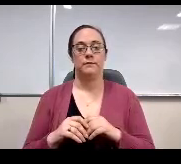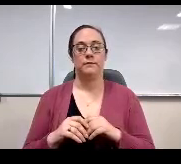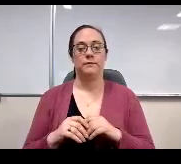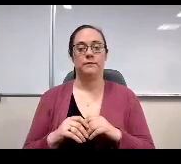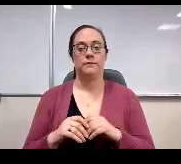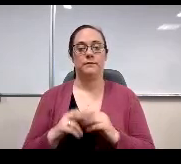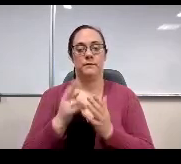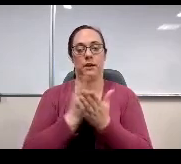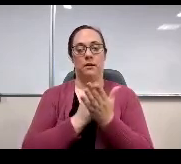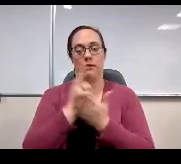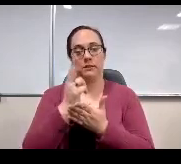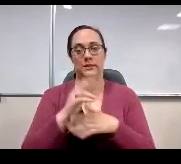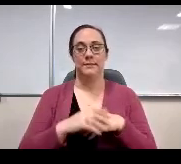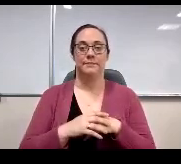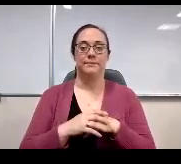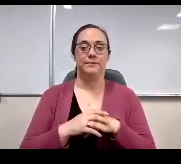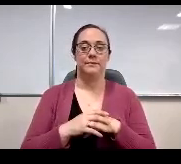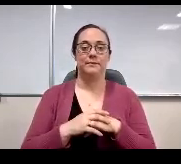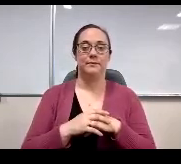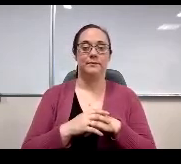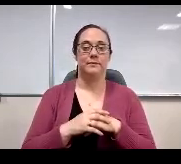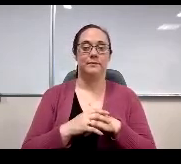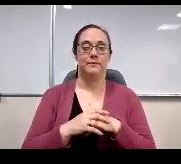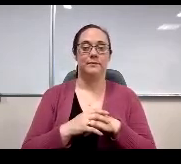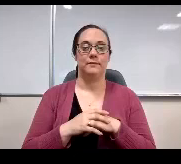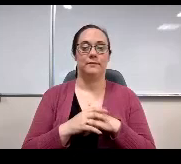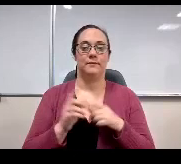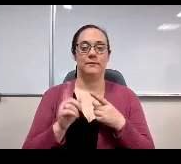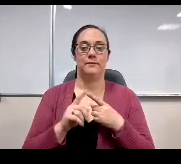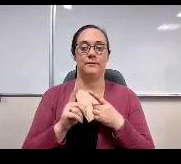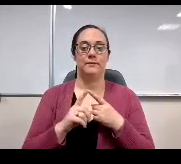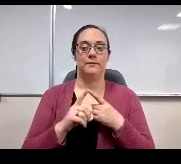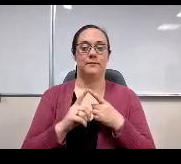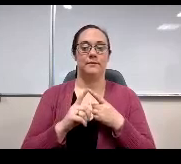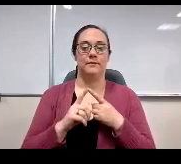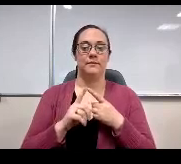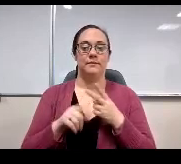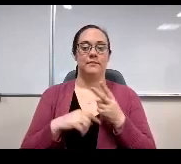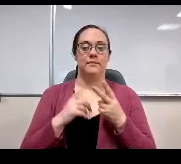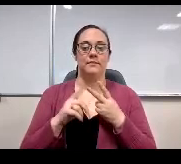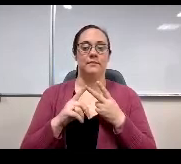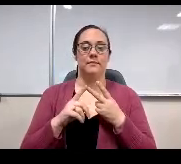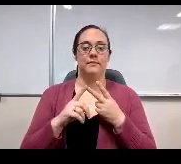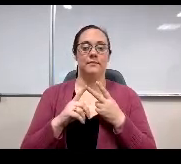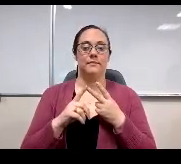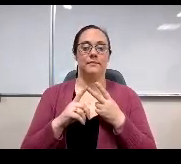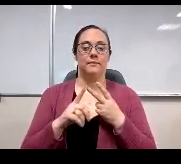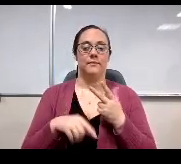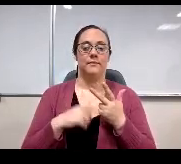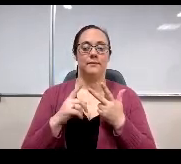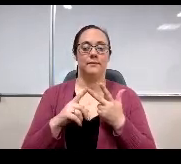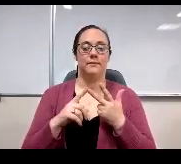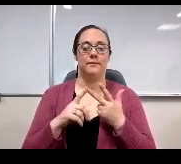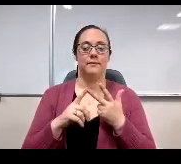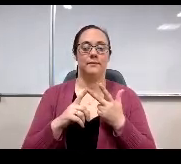Honesty. Students cheat on homework and test. Students tell the truth when I ask do this. Do not skip school or classes.